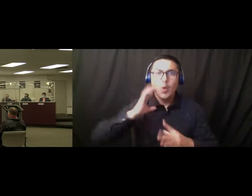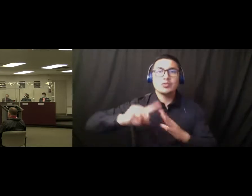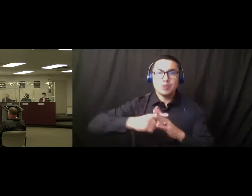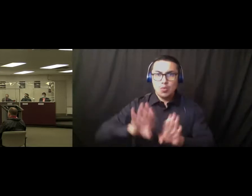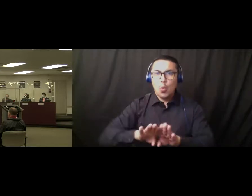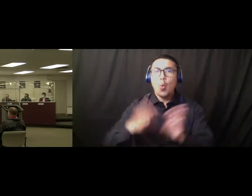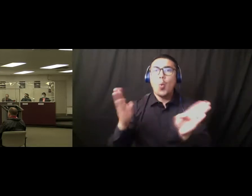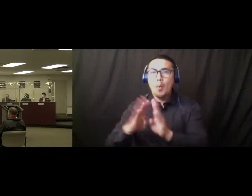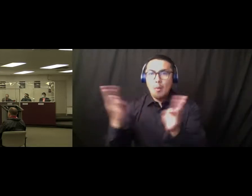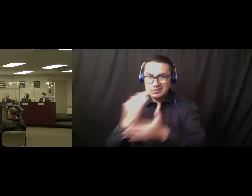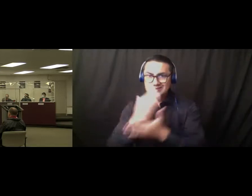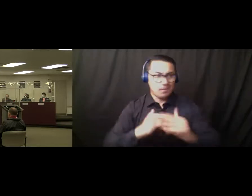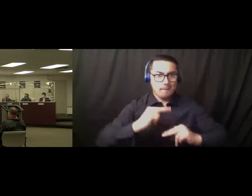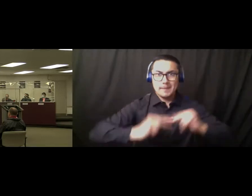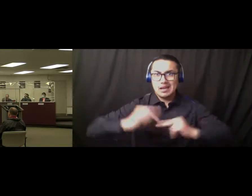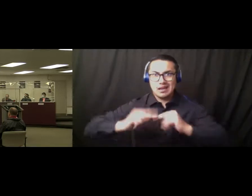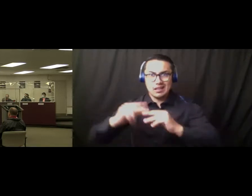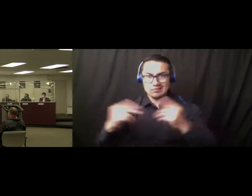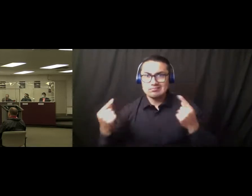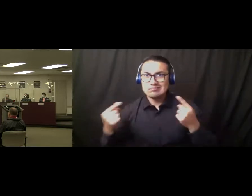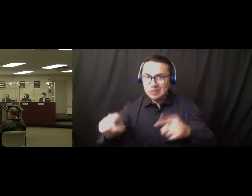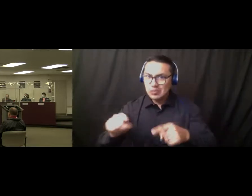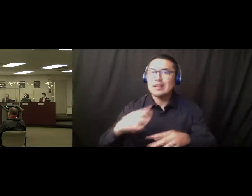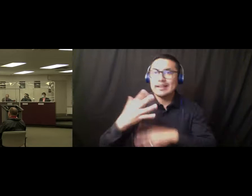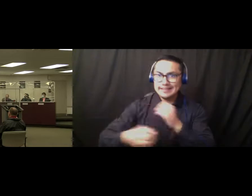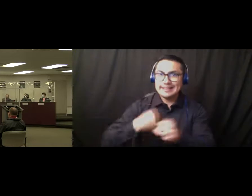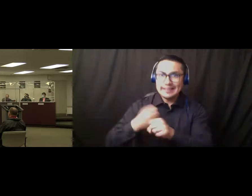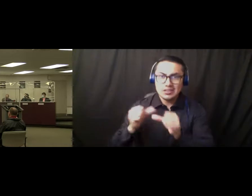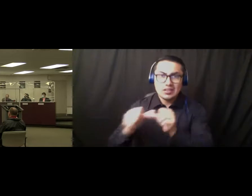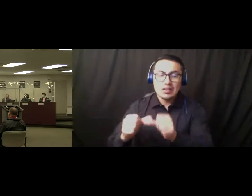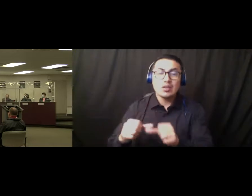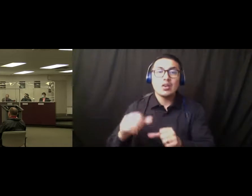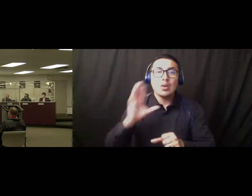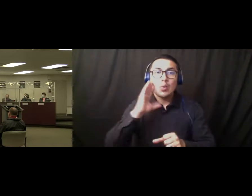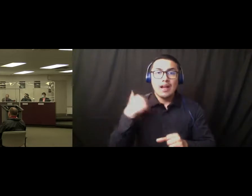of the year that will bring our total to, uh, we will open five buildings this